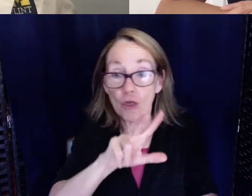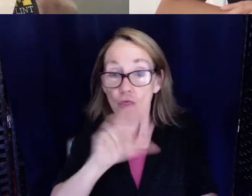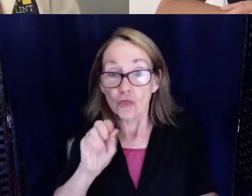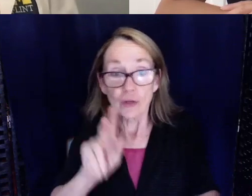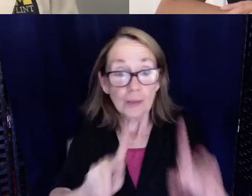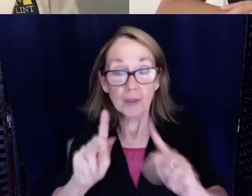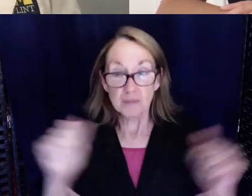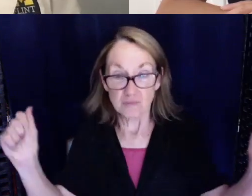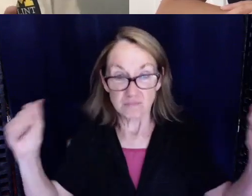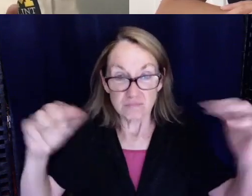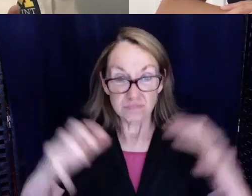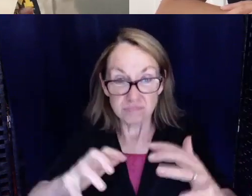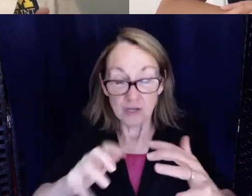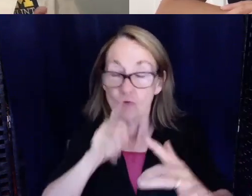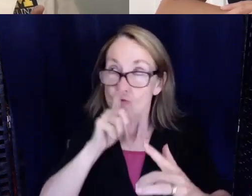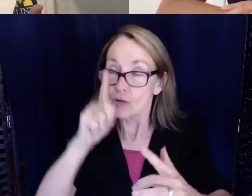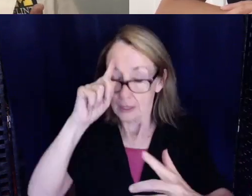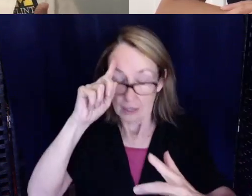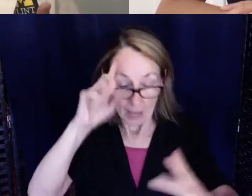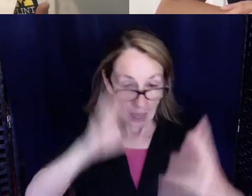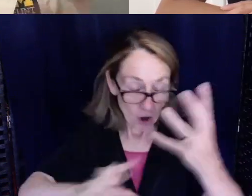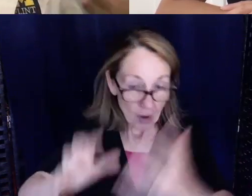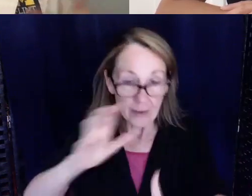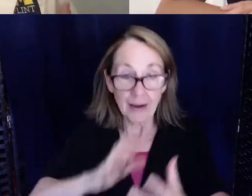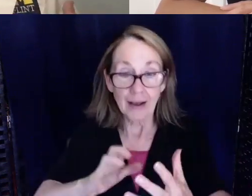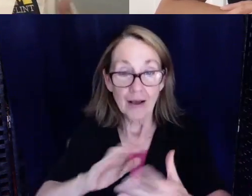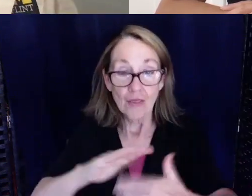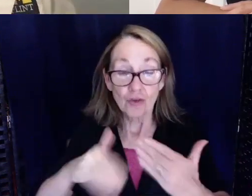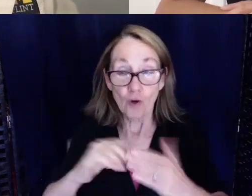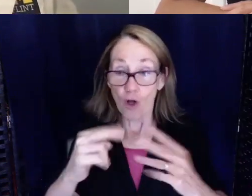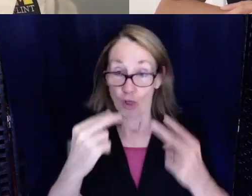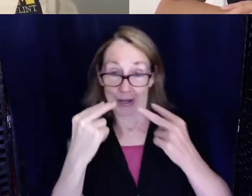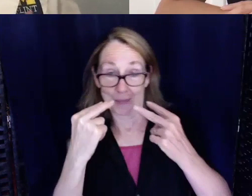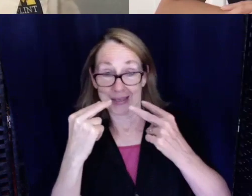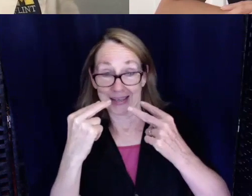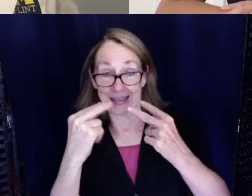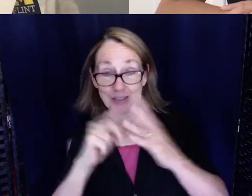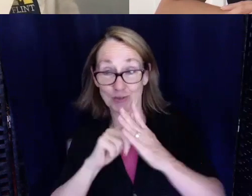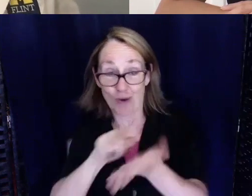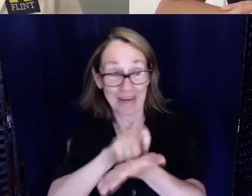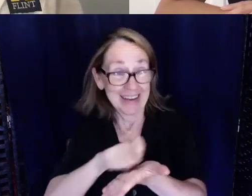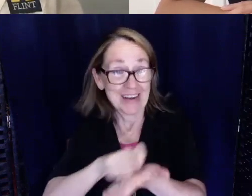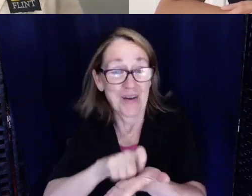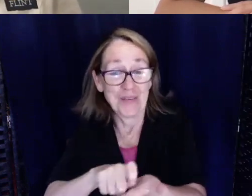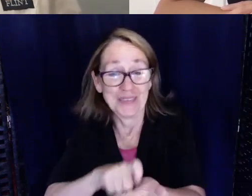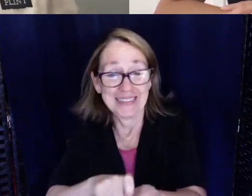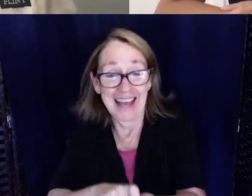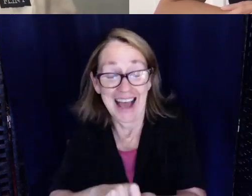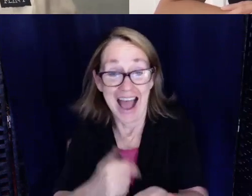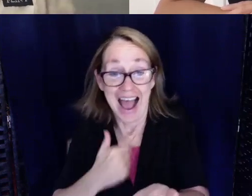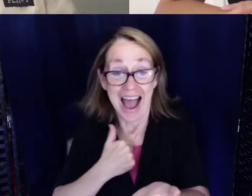it's like really really chaotic and they're all looking at me to start taking notes and I quickly had to just